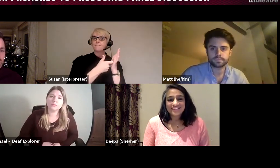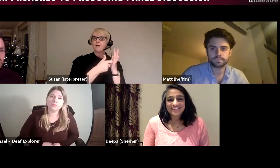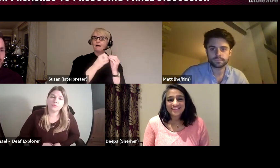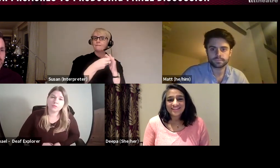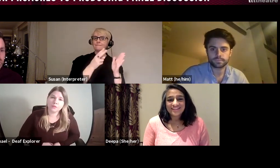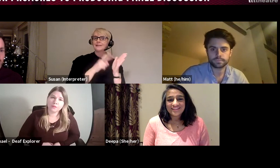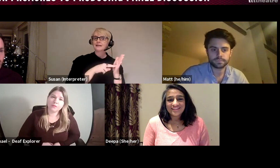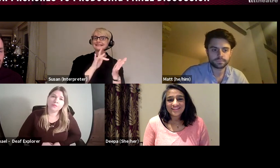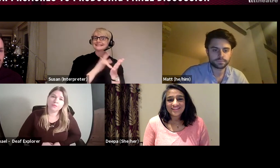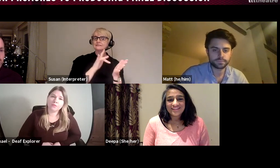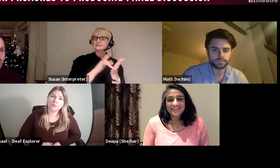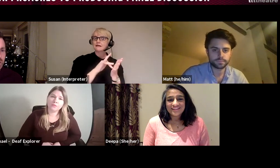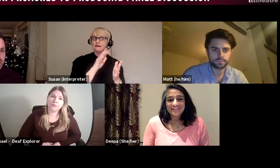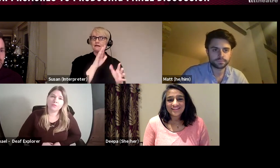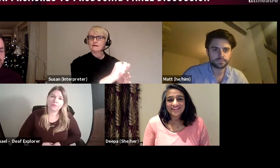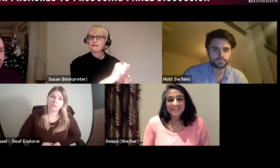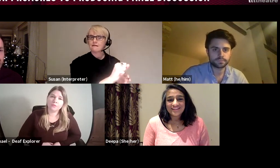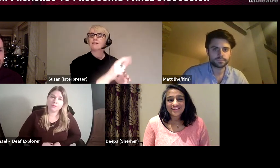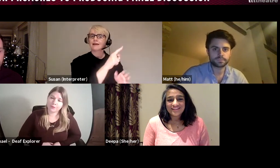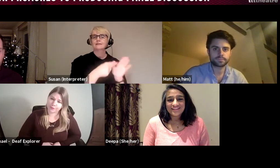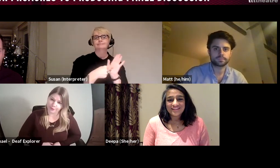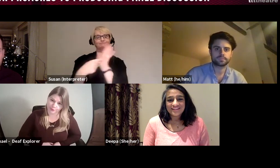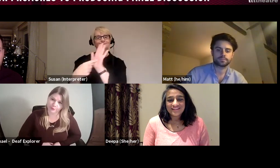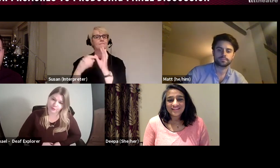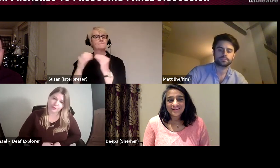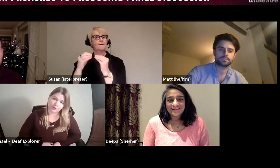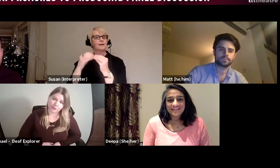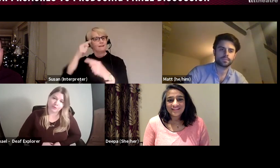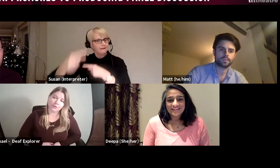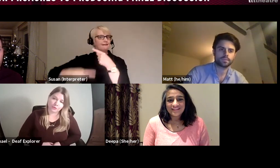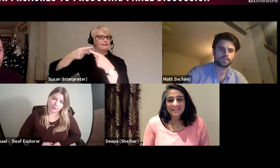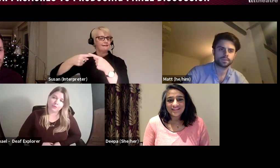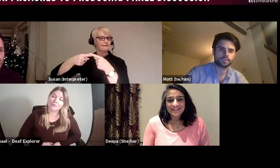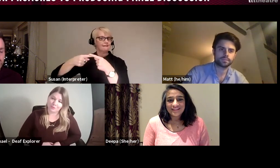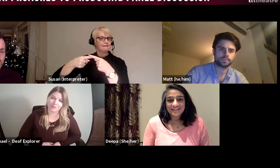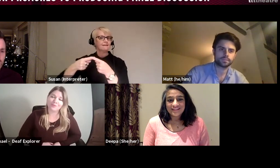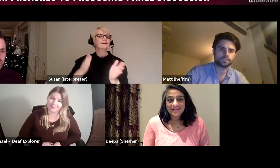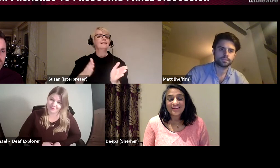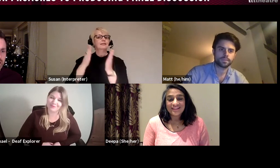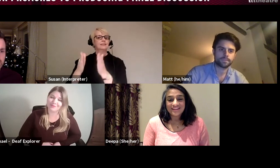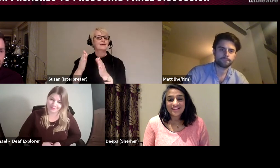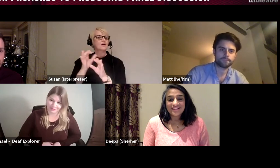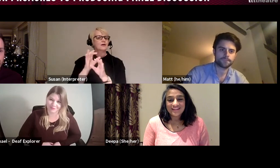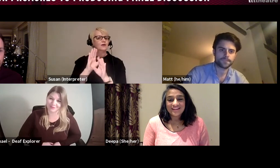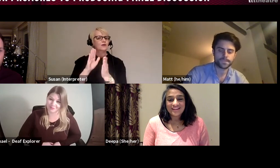programmed the following year and on the back of that non zero one had made productions for